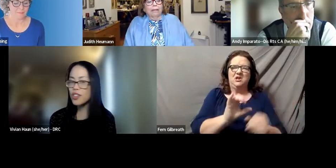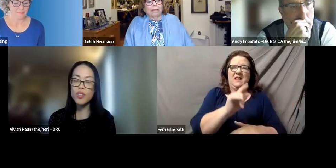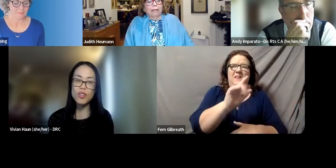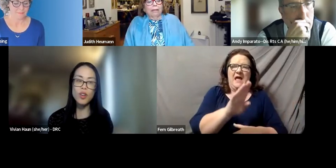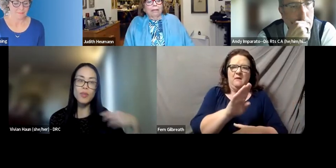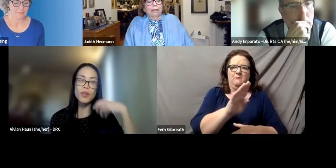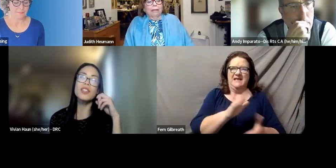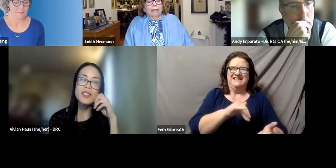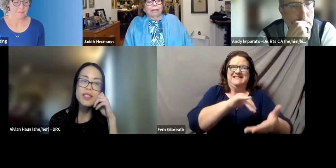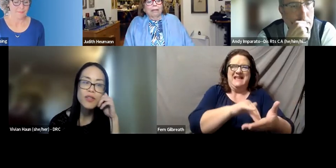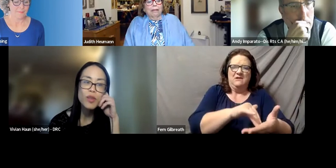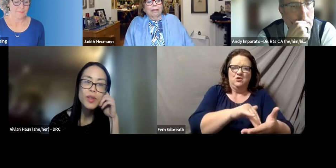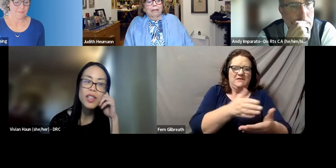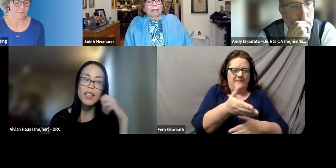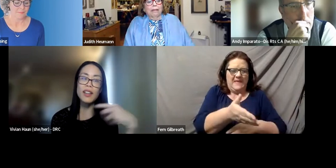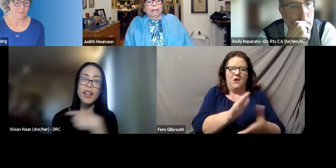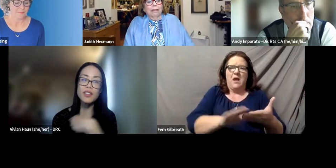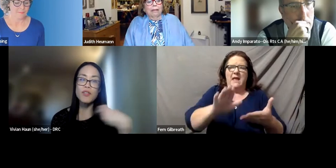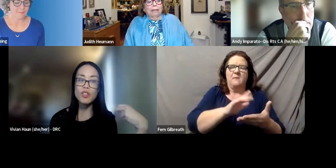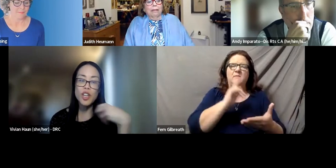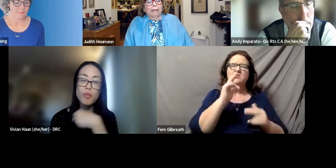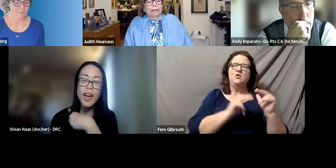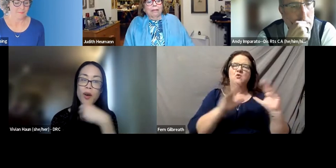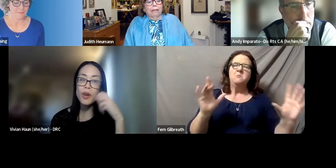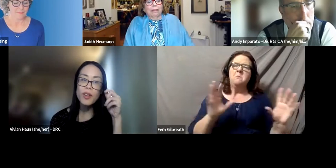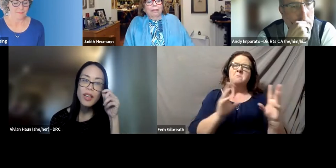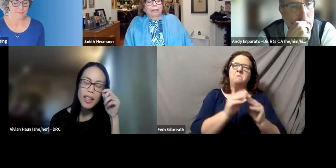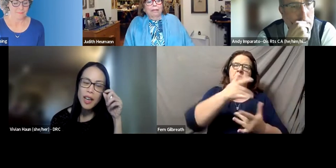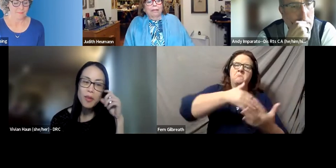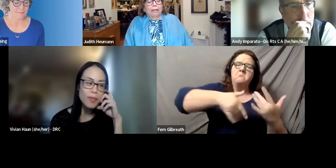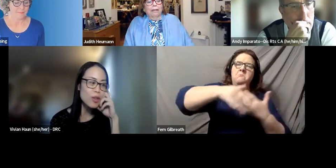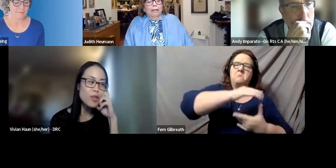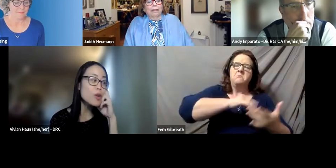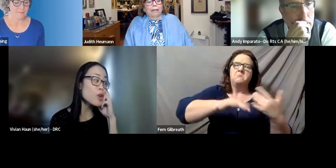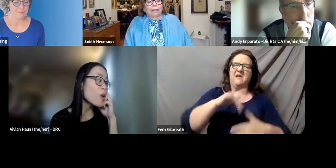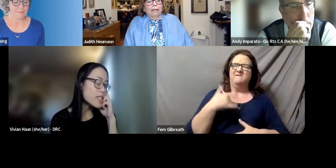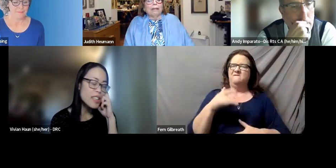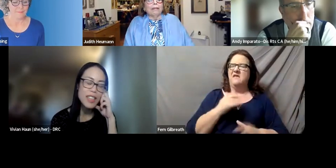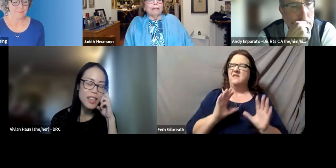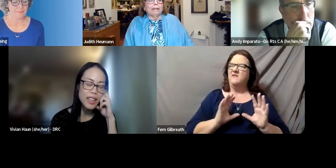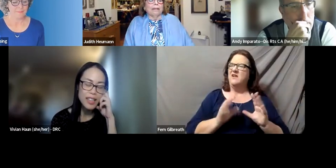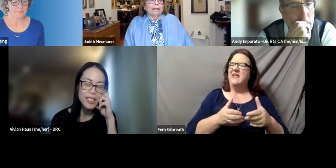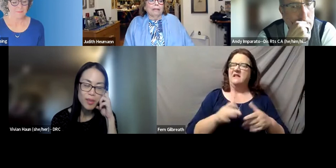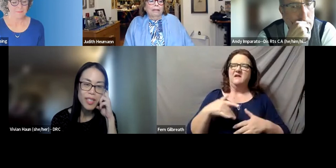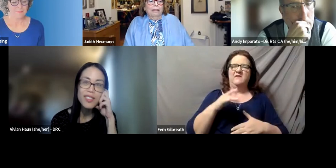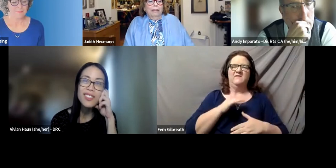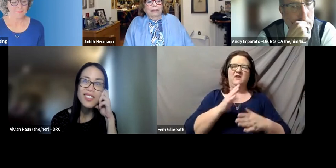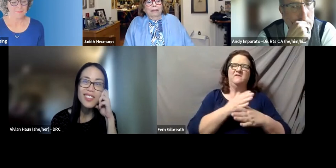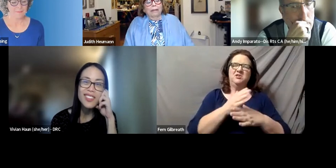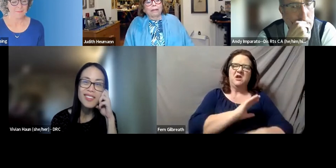just to start building a sense of community and collective and shared power. Those are always, I think, excellent places to start.